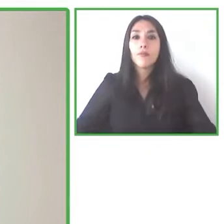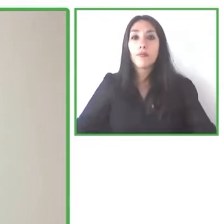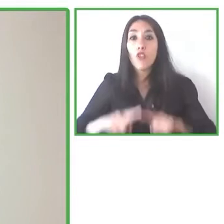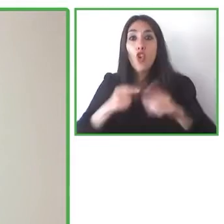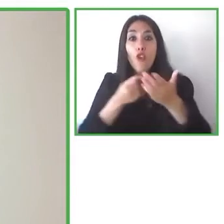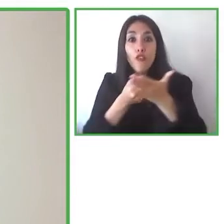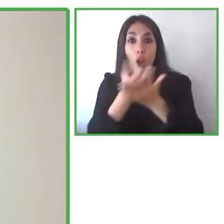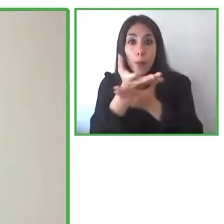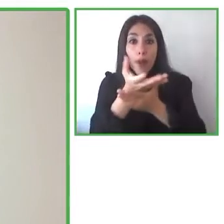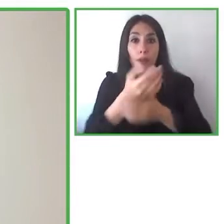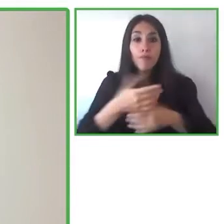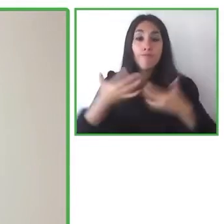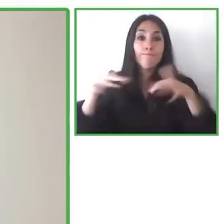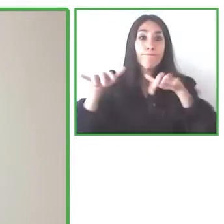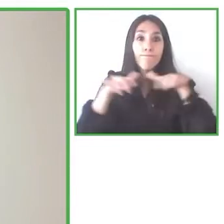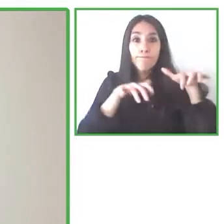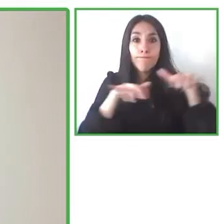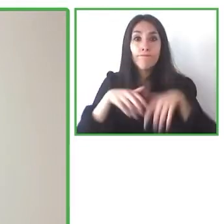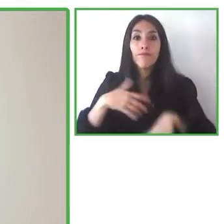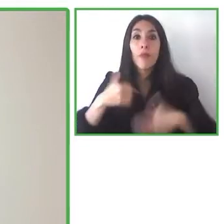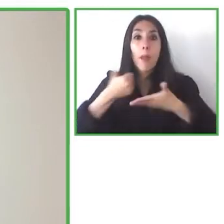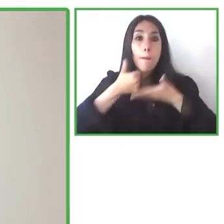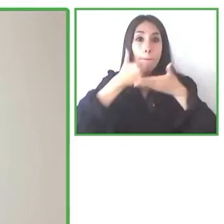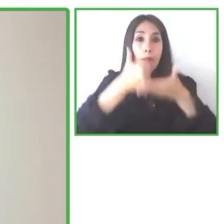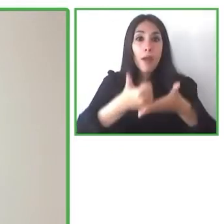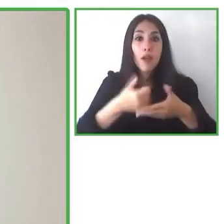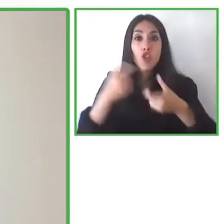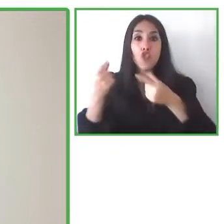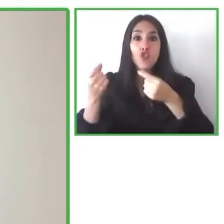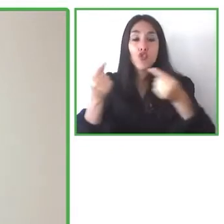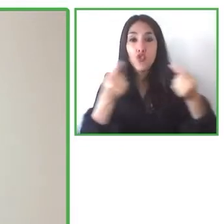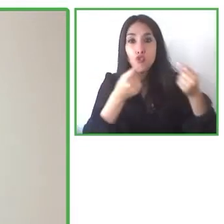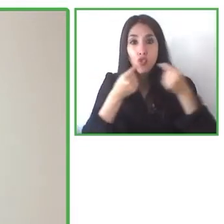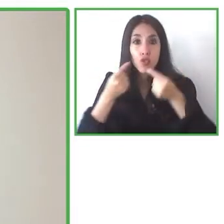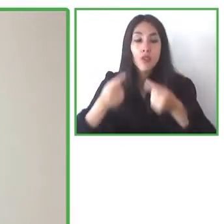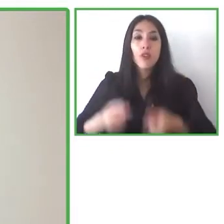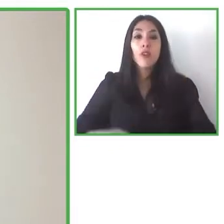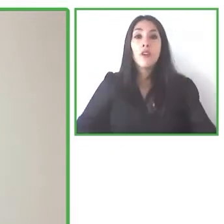people with reduced mobility and he works on developing different software